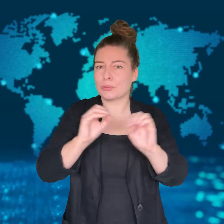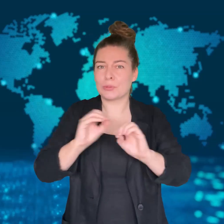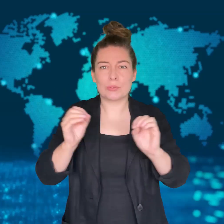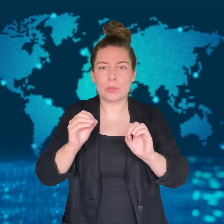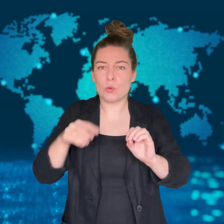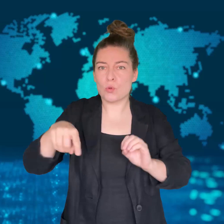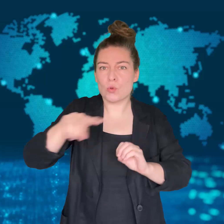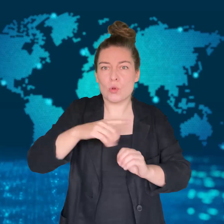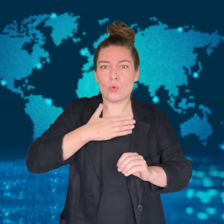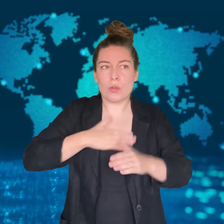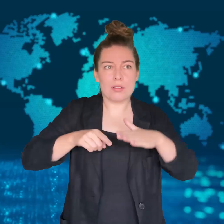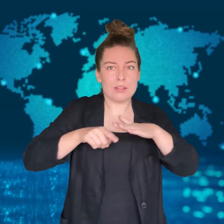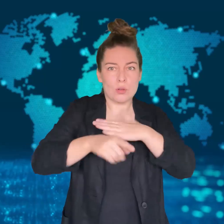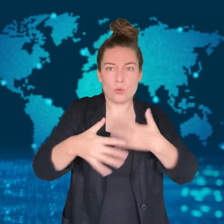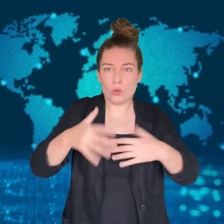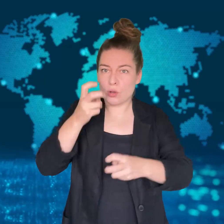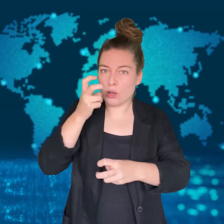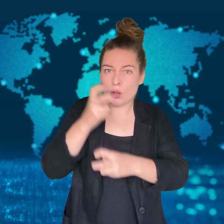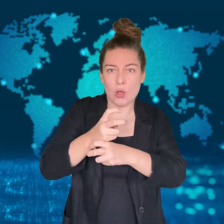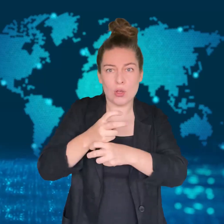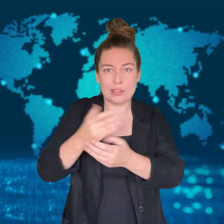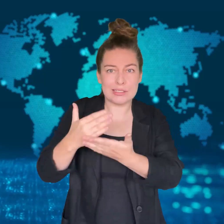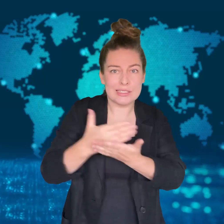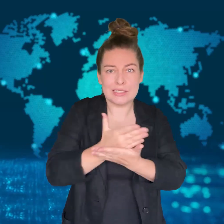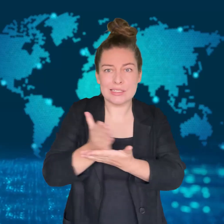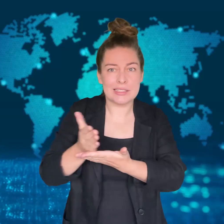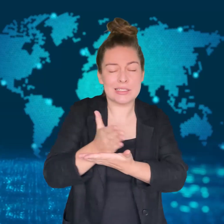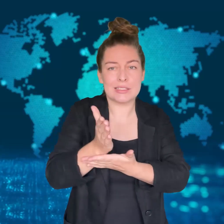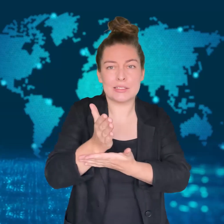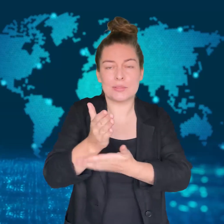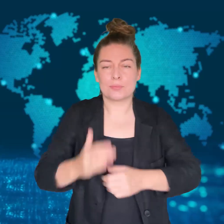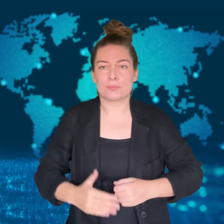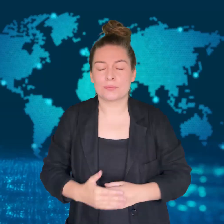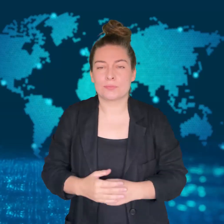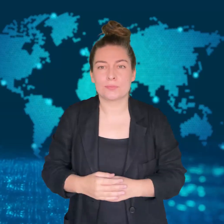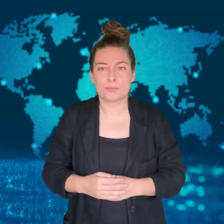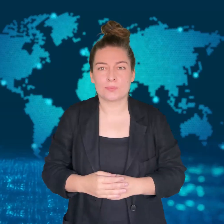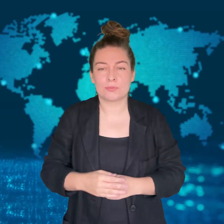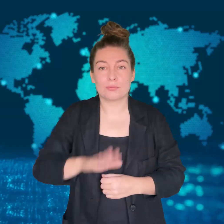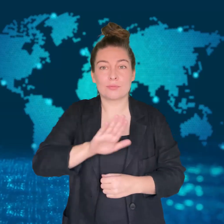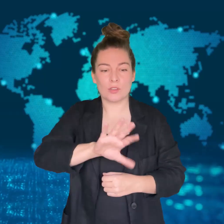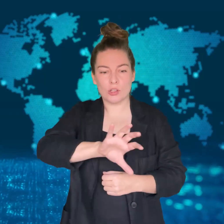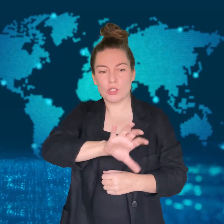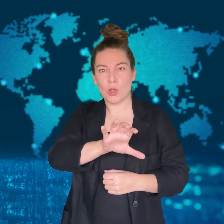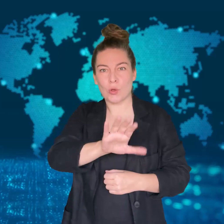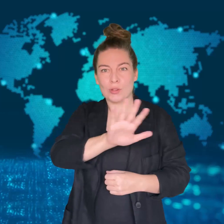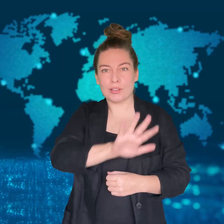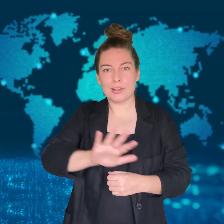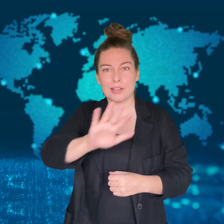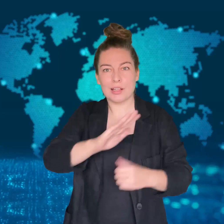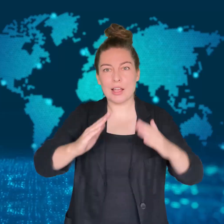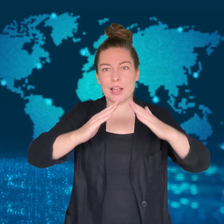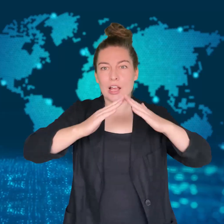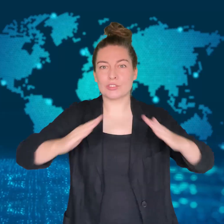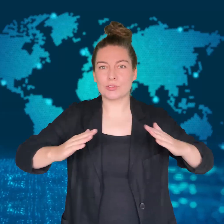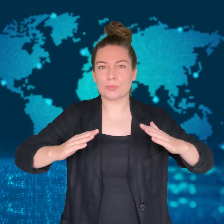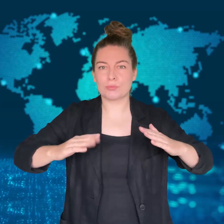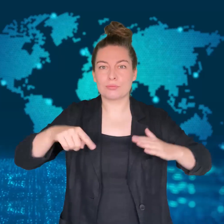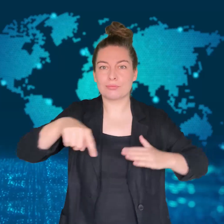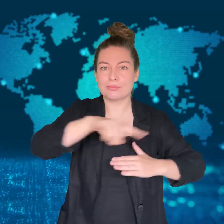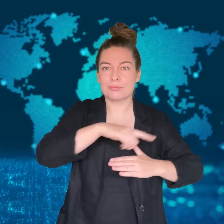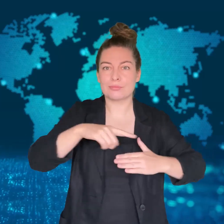the escape of the Palestinians living in the area.